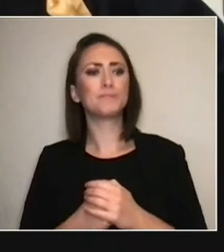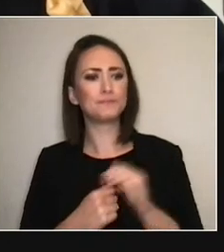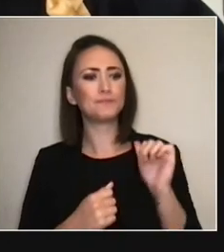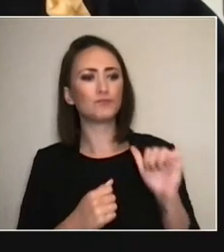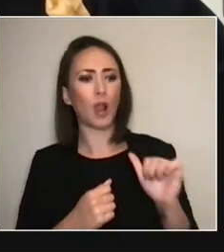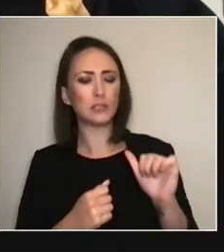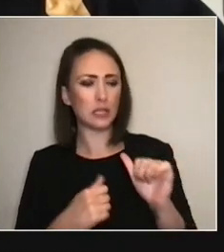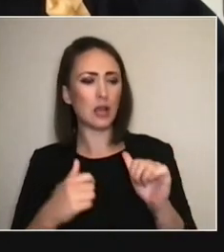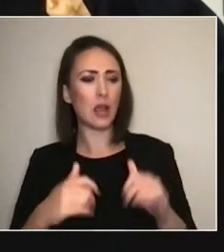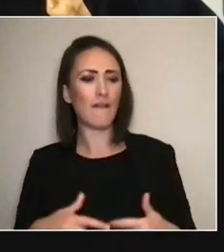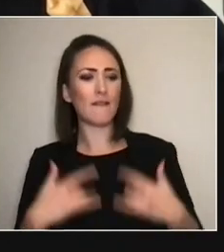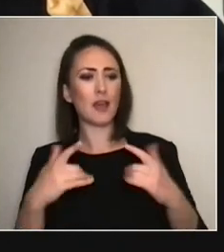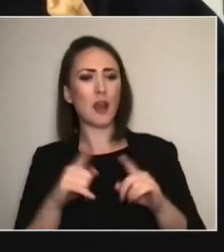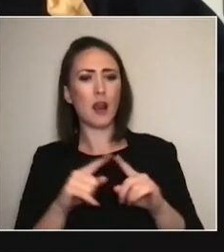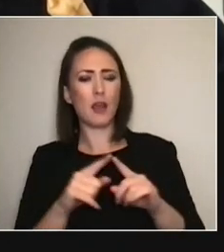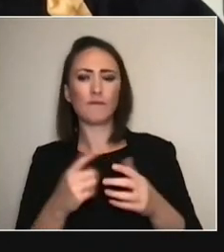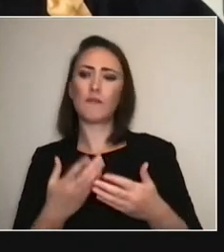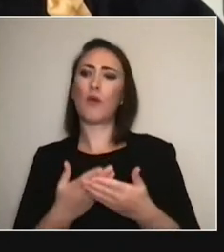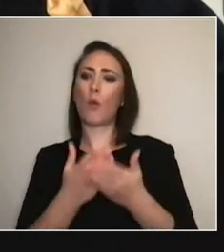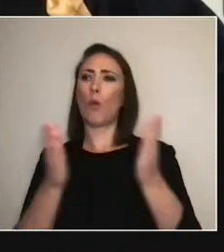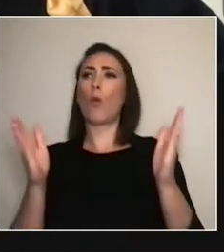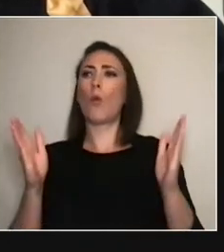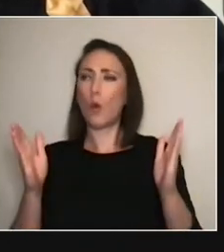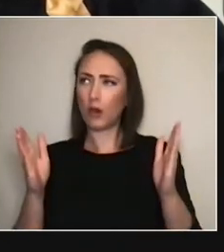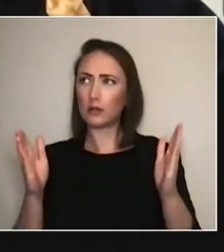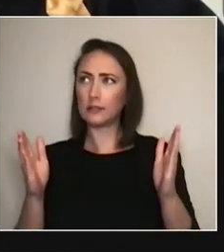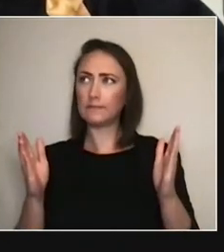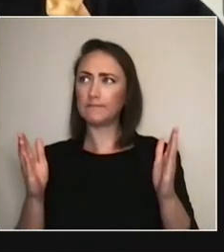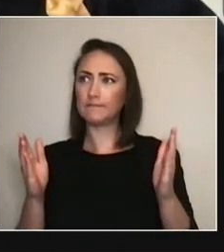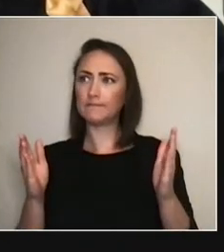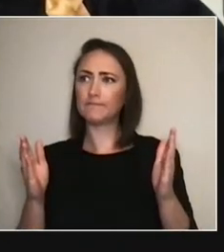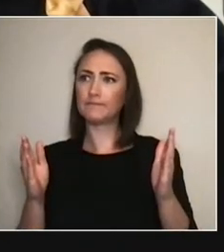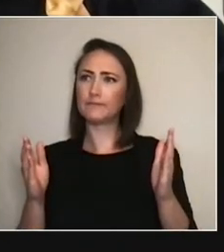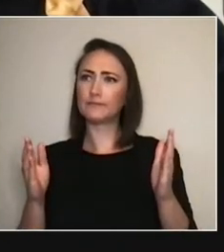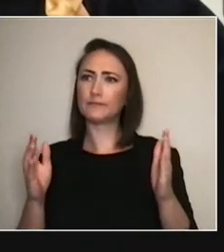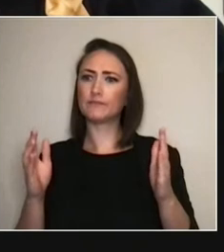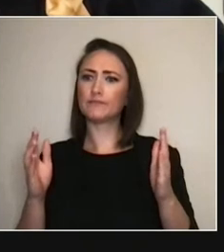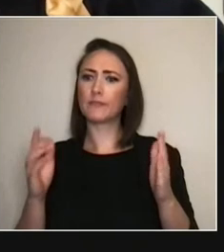and imagining, 'OK, I might not be able to do my show live, 'so does that mean I'm cancelling it?